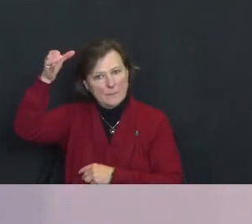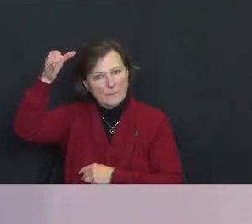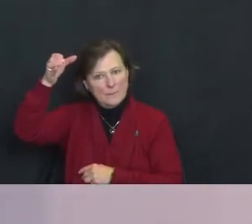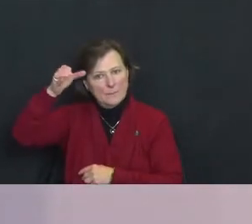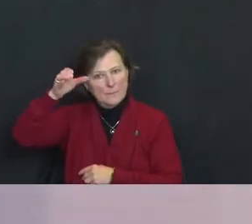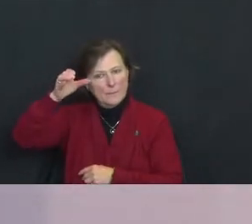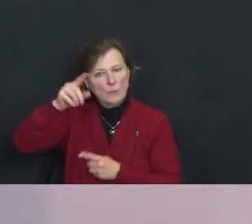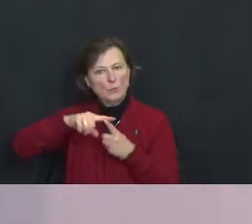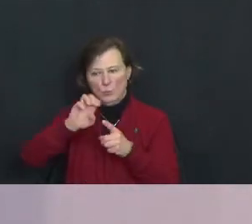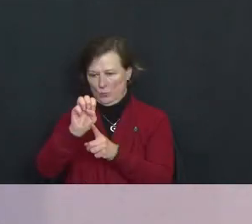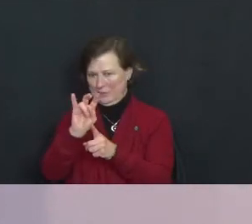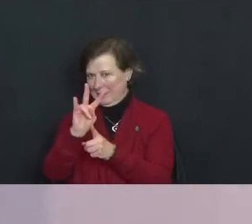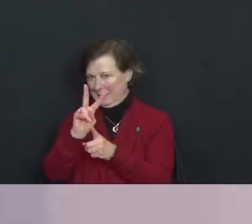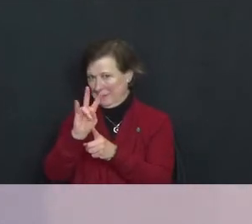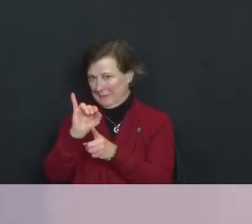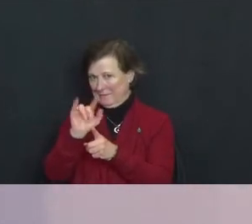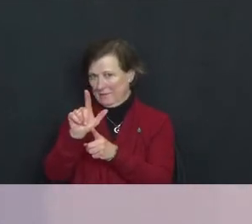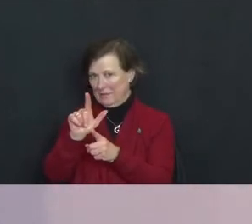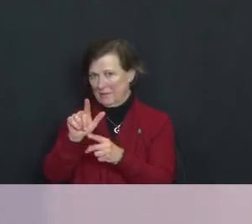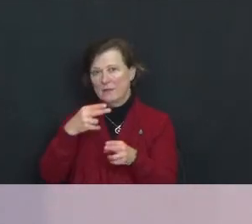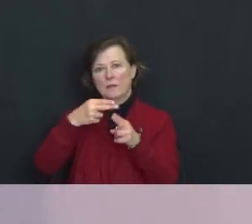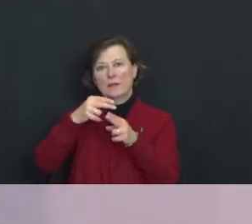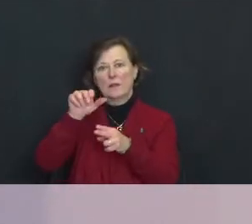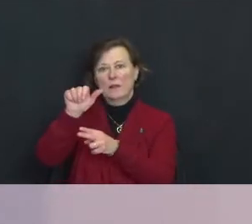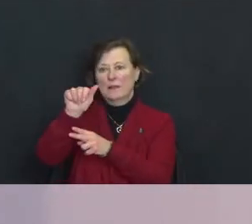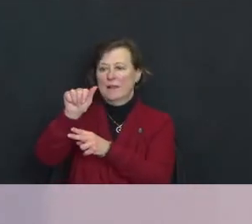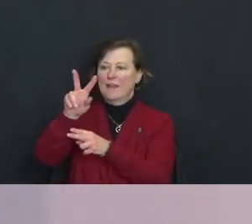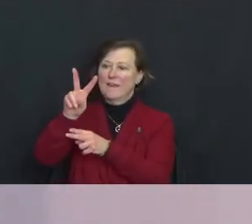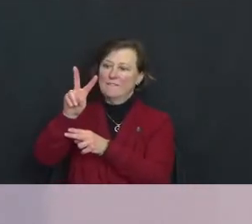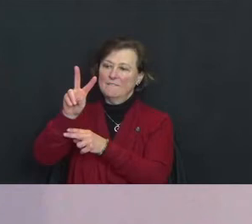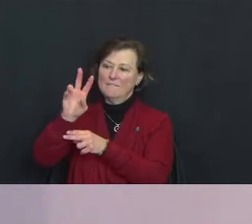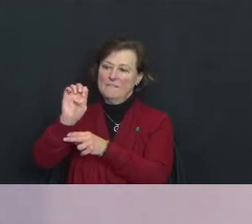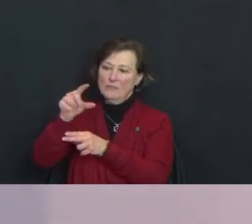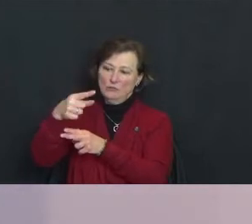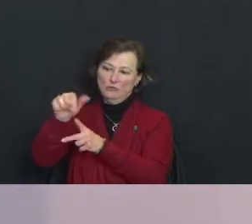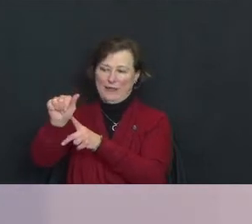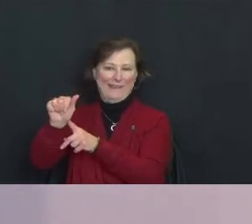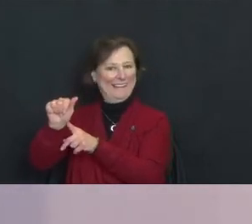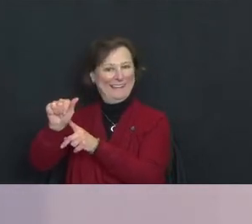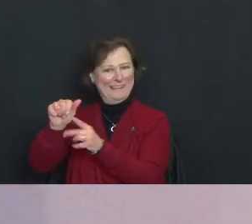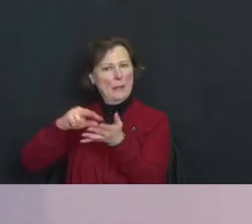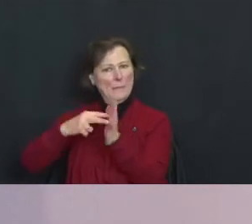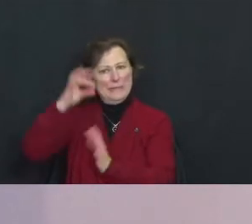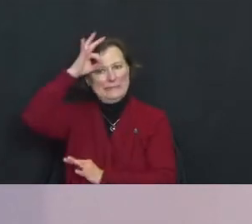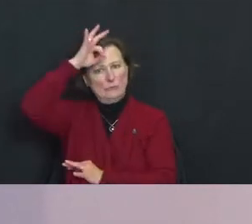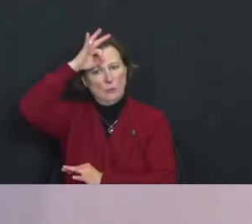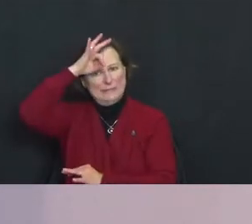and it is avidya, avidya which means ignorance and it's a certain kind of ignorance it's